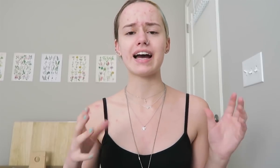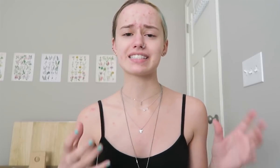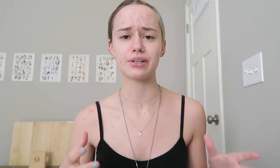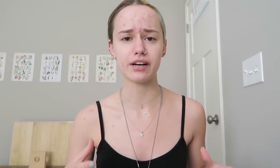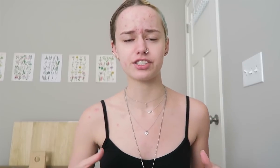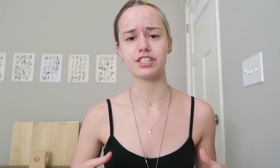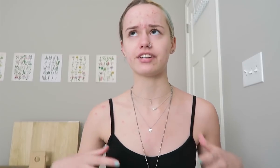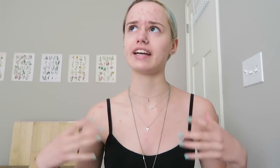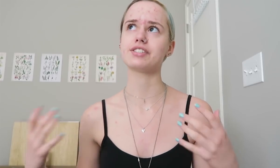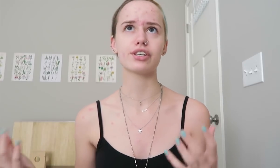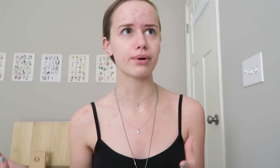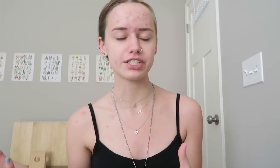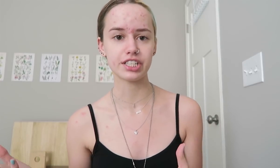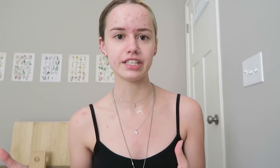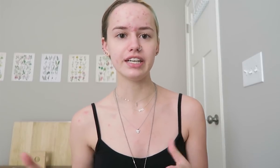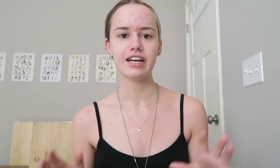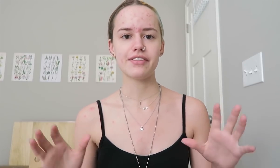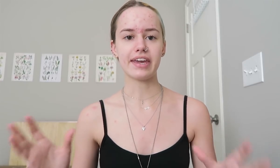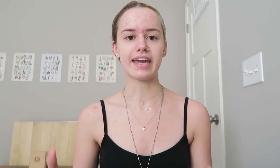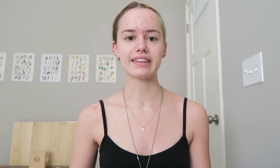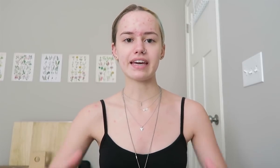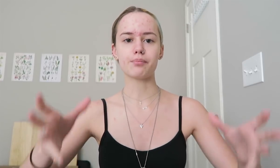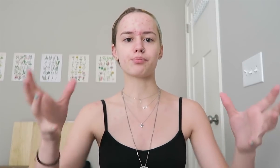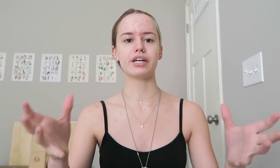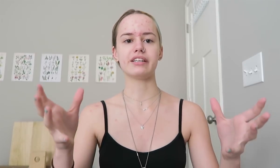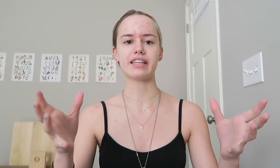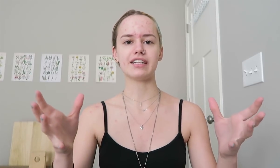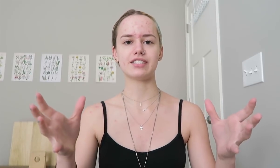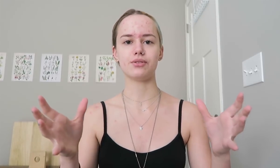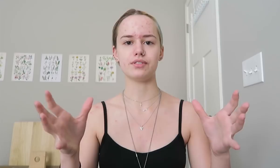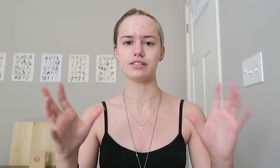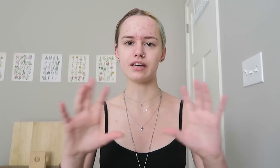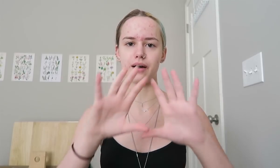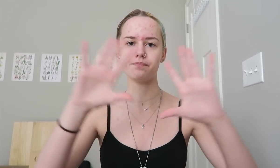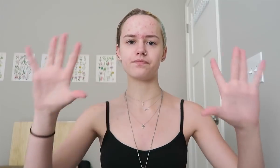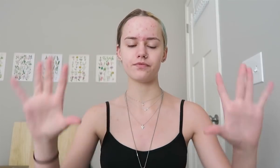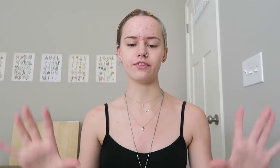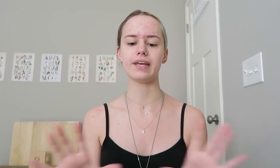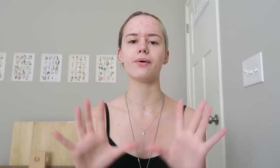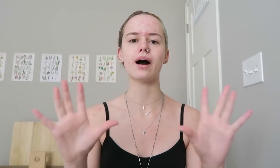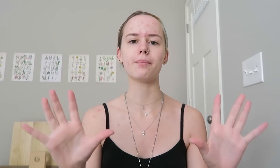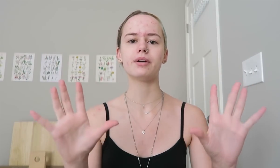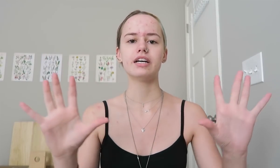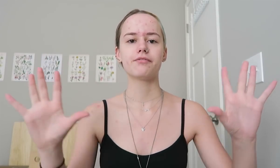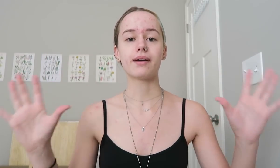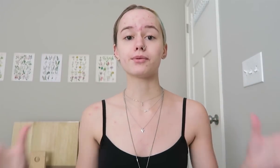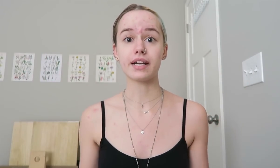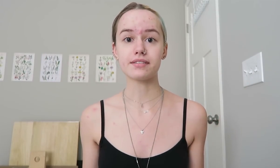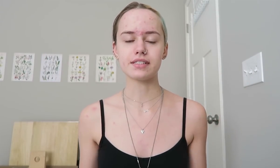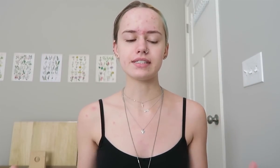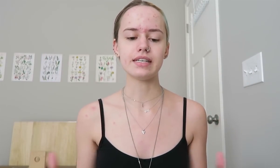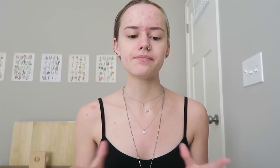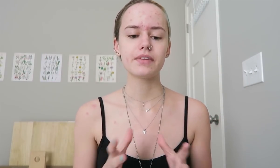Or ask a question or answer a question, they can like bring that student's, um, video up for everyone else to see.